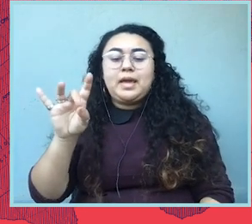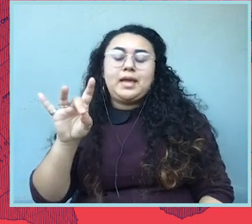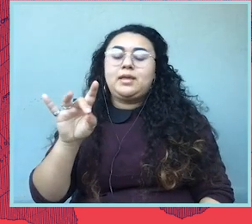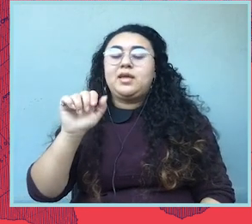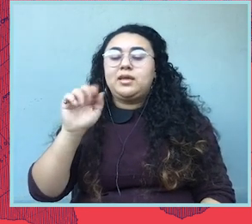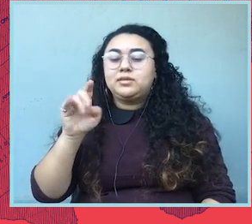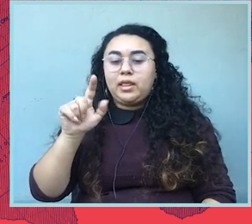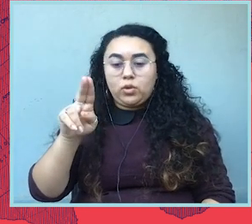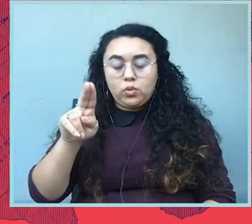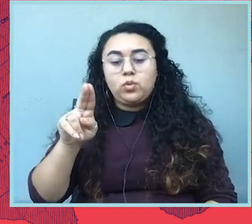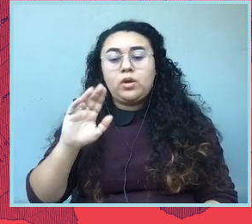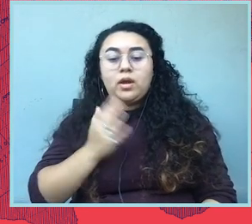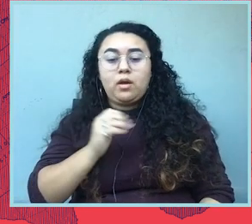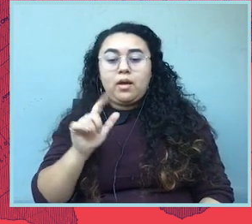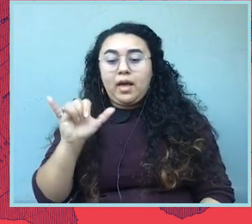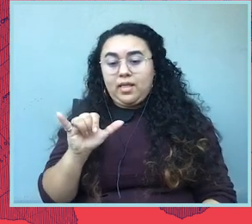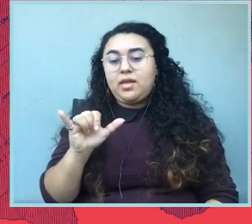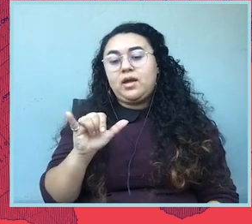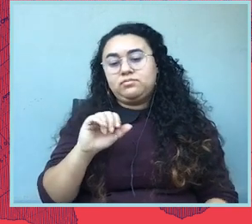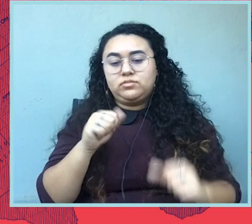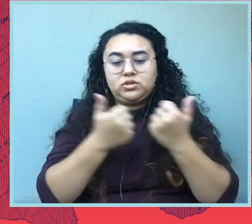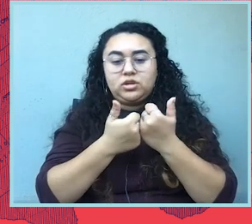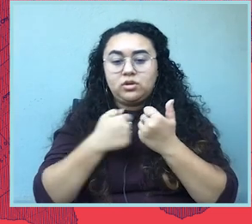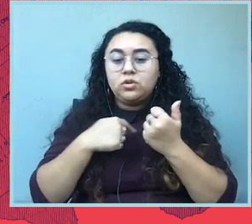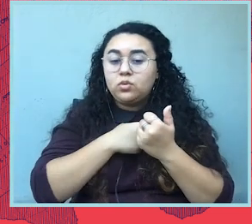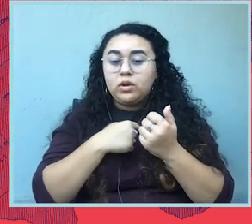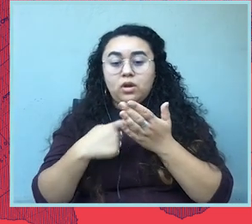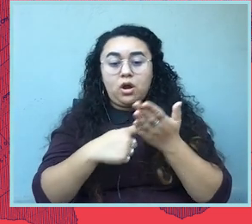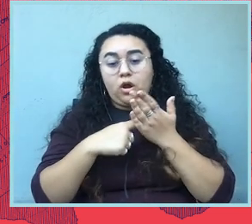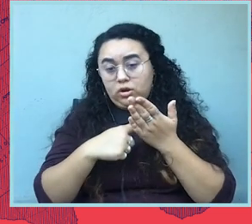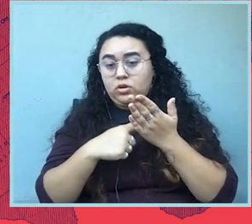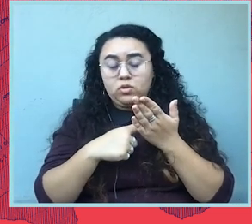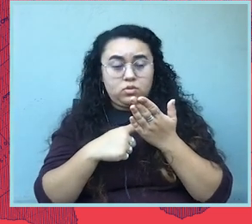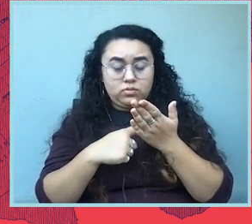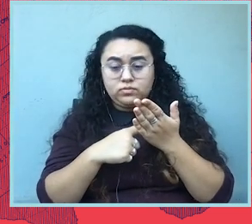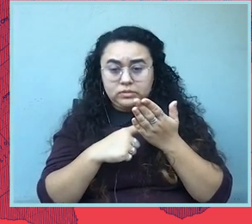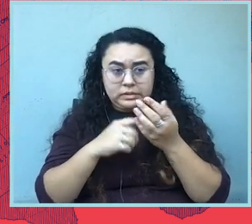our allies are challenging. In fact, we argued our case before the Supreme Court this very morning.